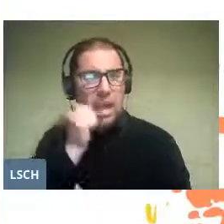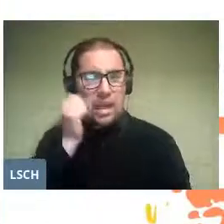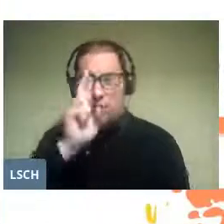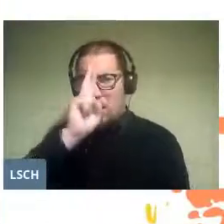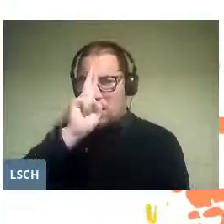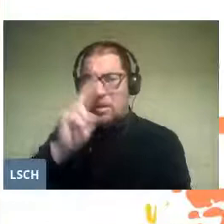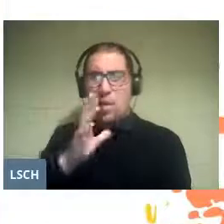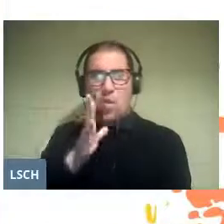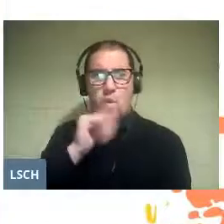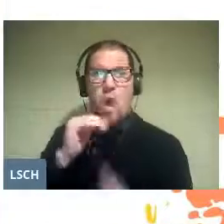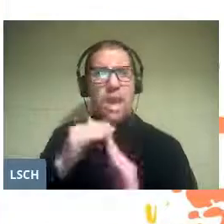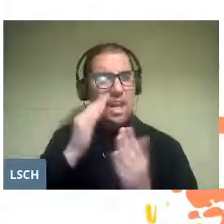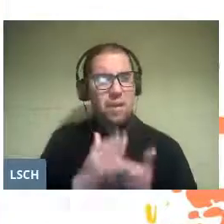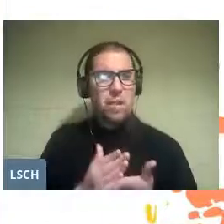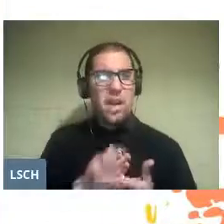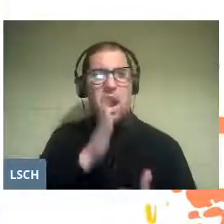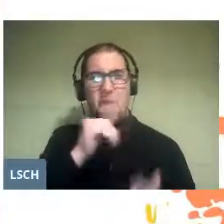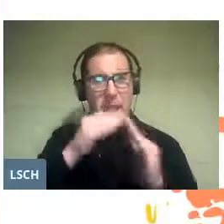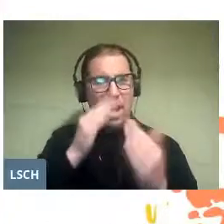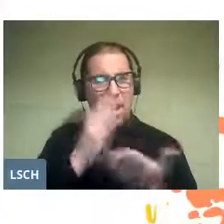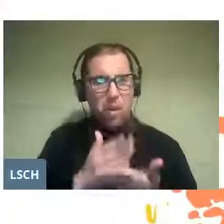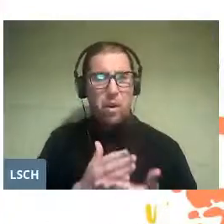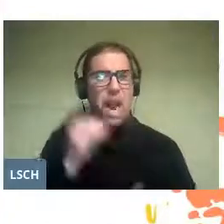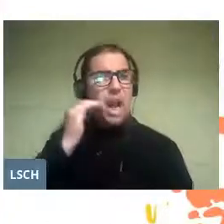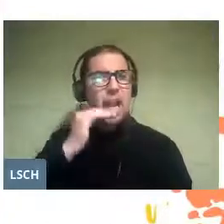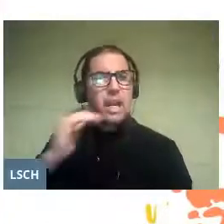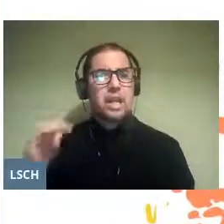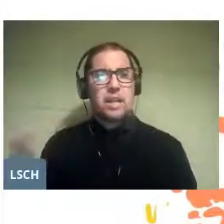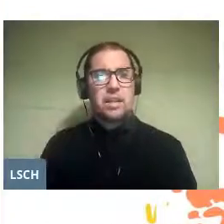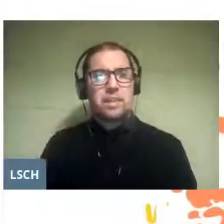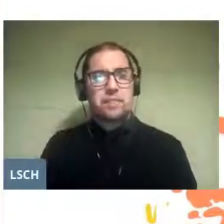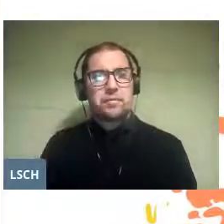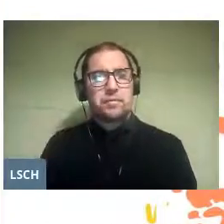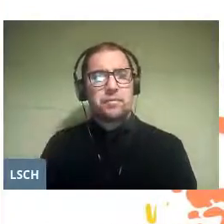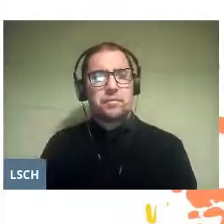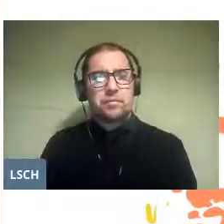that people suffered in childhood and adolescence.